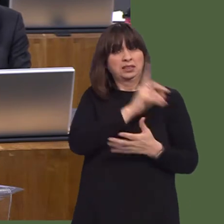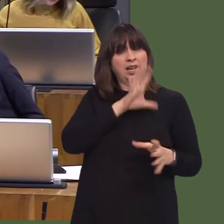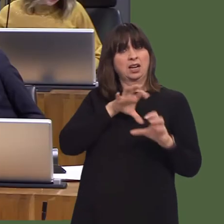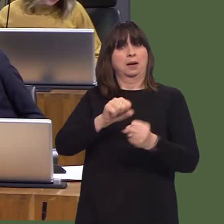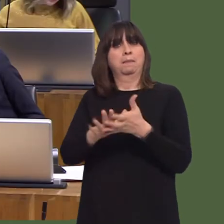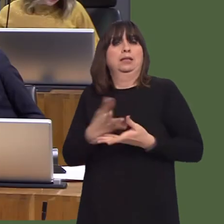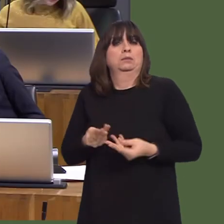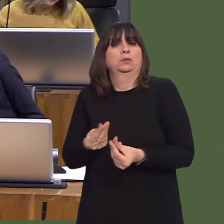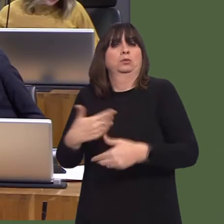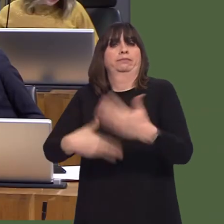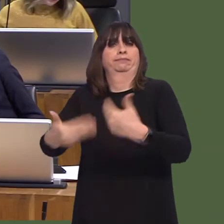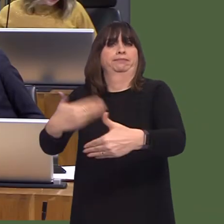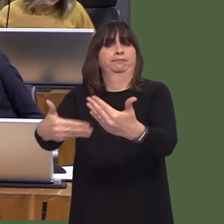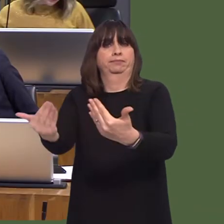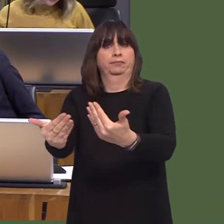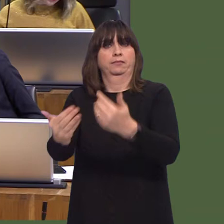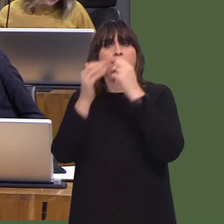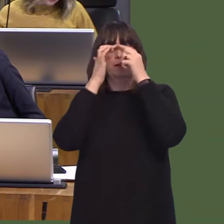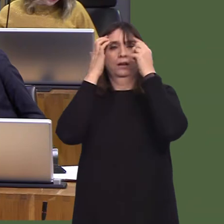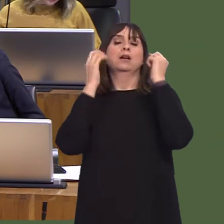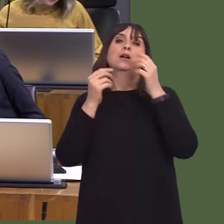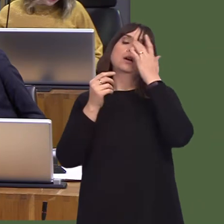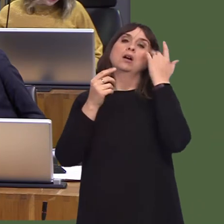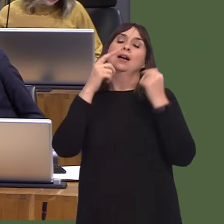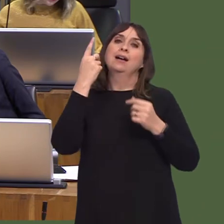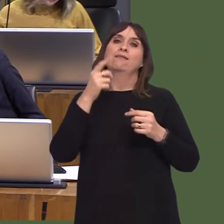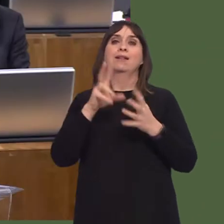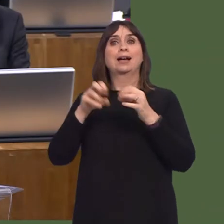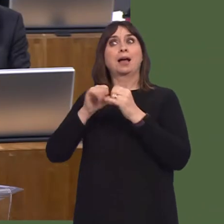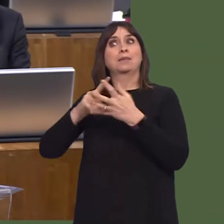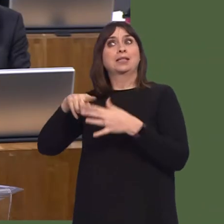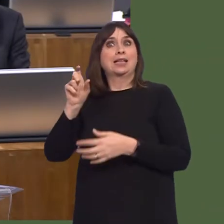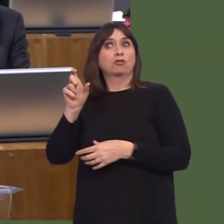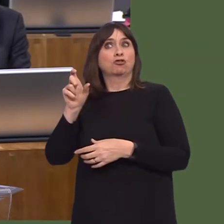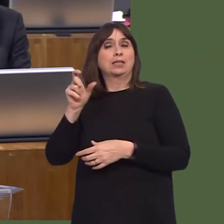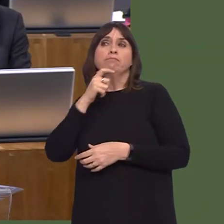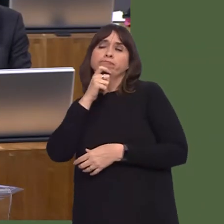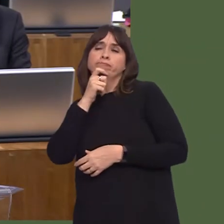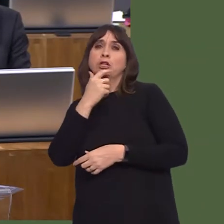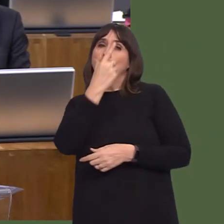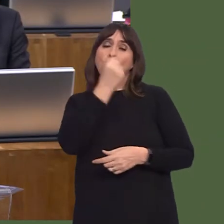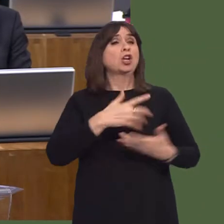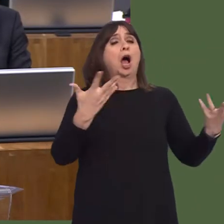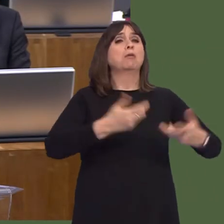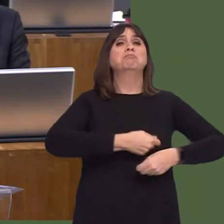It doesn't offer much hope as to exactly how you're going to get a real momentum behind GVA here in Wales.